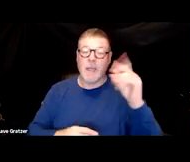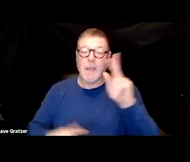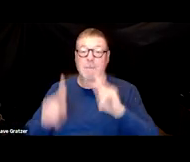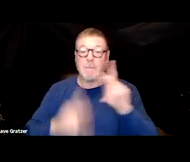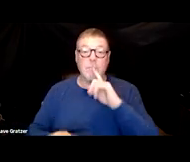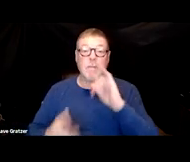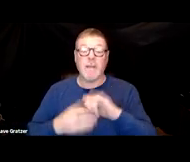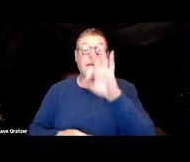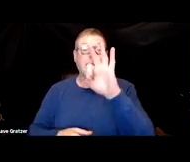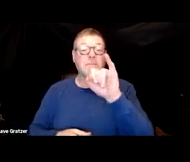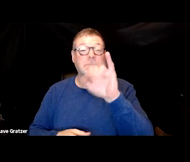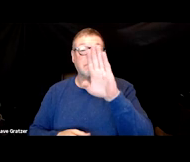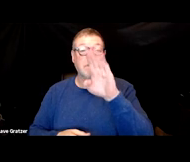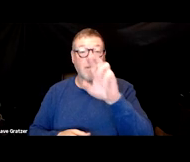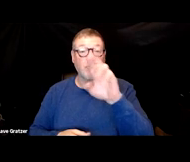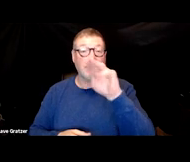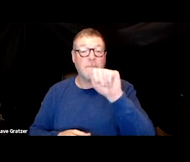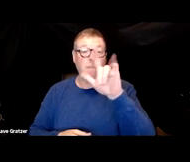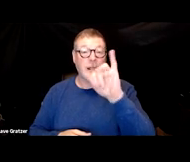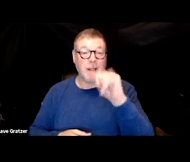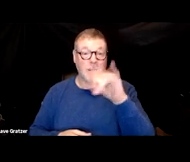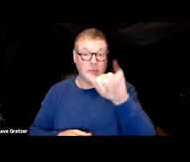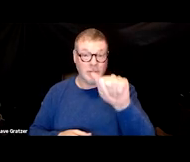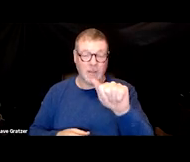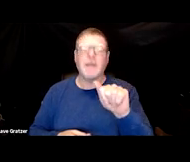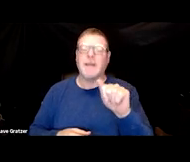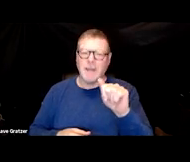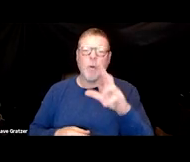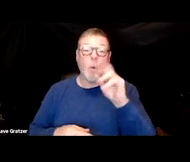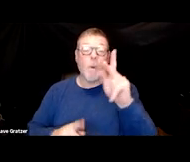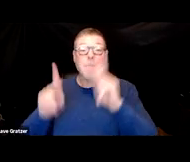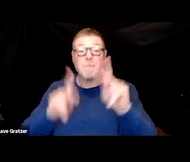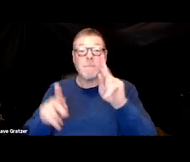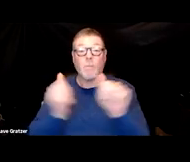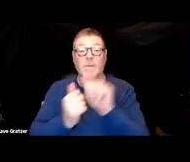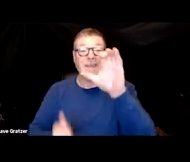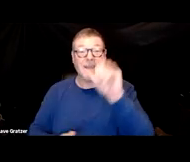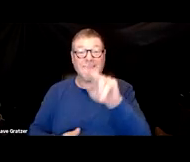will also describe that or people on chemotherapy, you're just not as mentally sharp and functional.